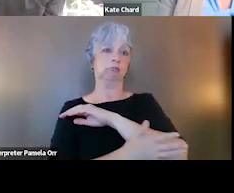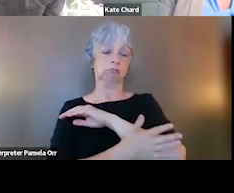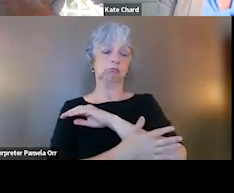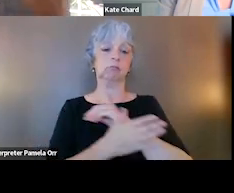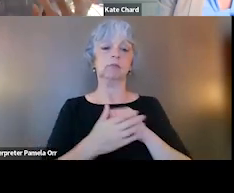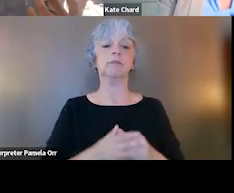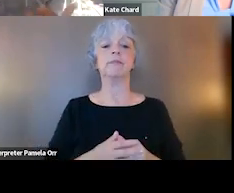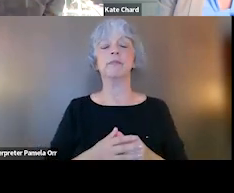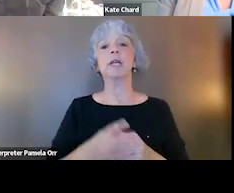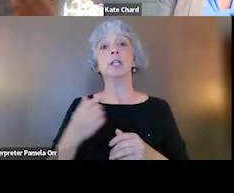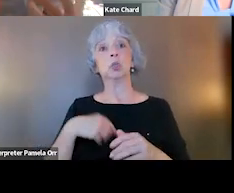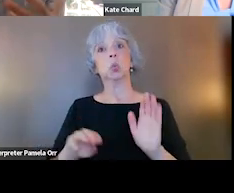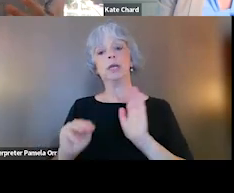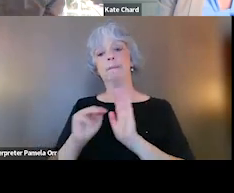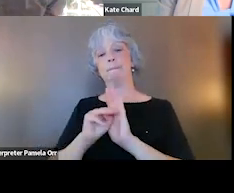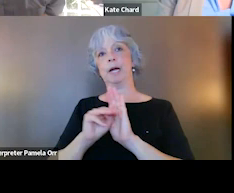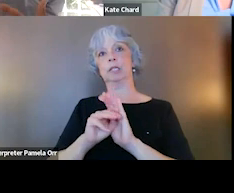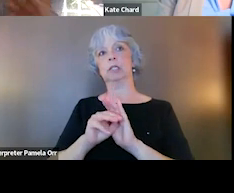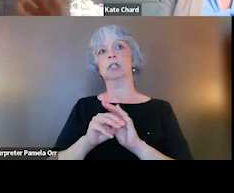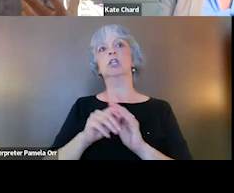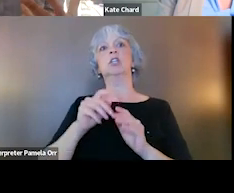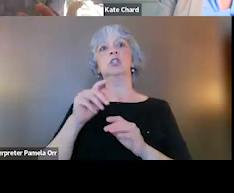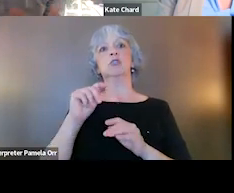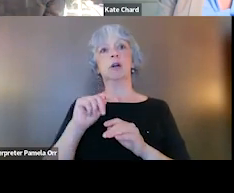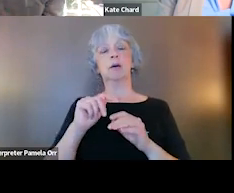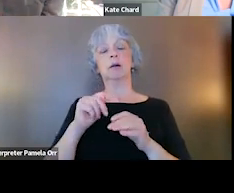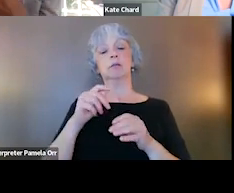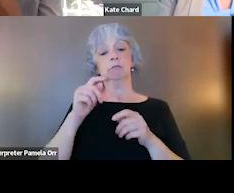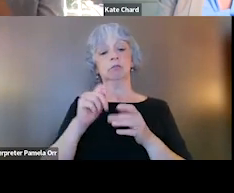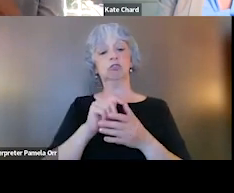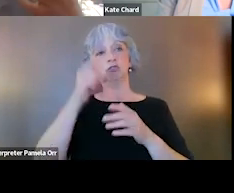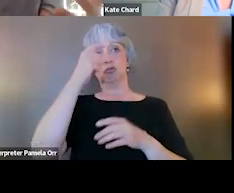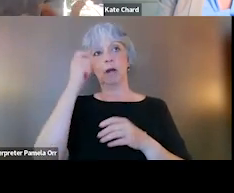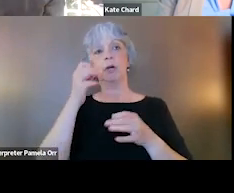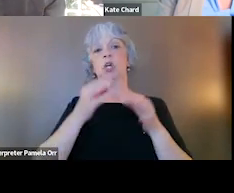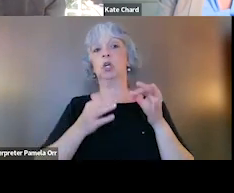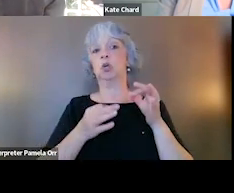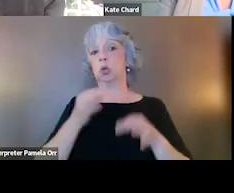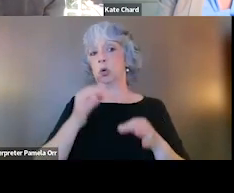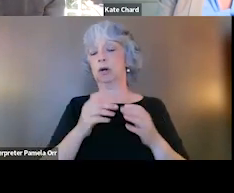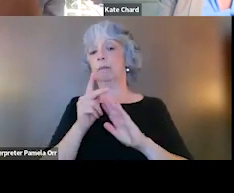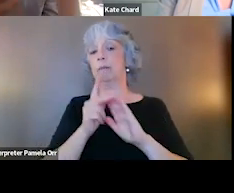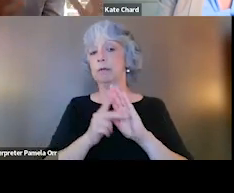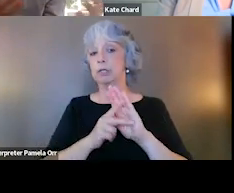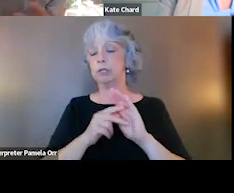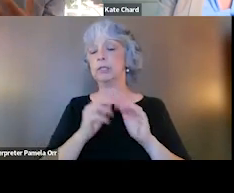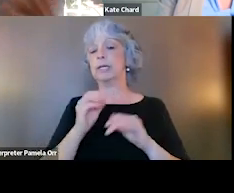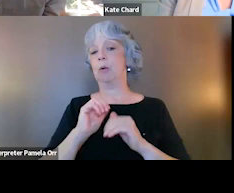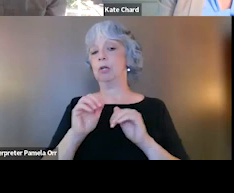So if we model trauma-informed principles in the work that we're doing and in how we talk about that work in our achieving board settings, that can help sway